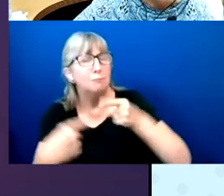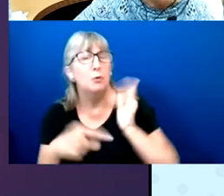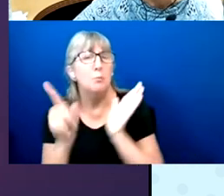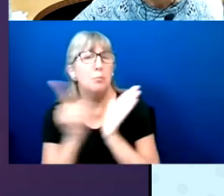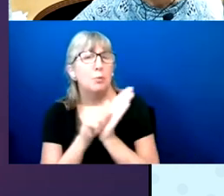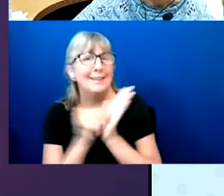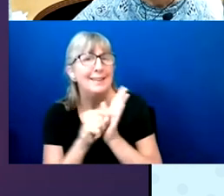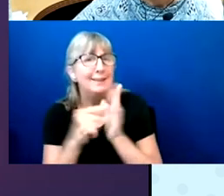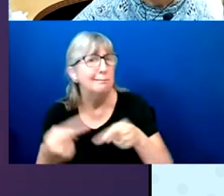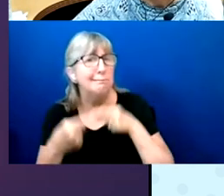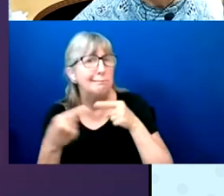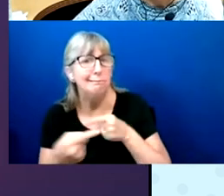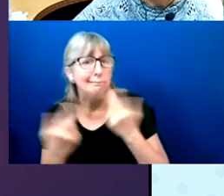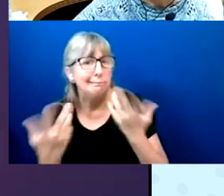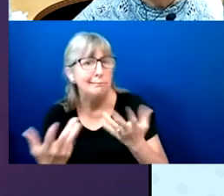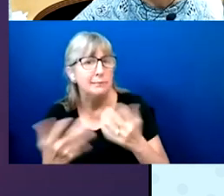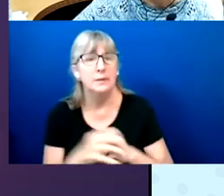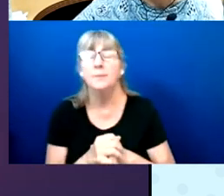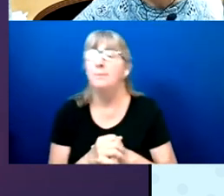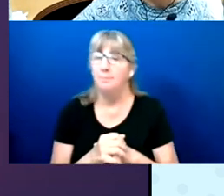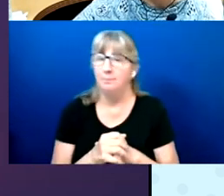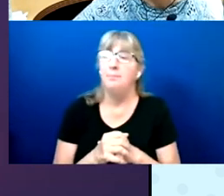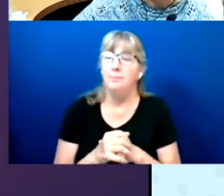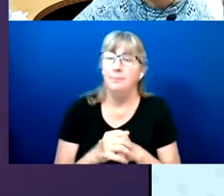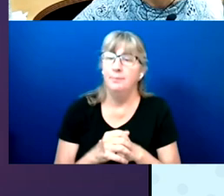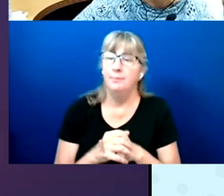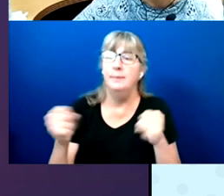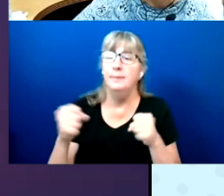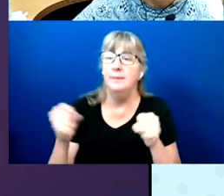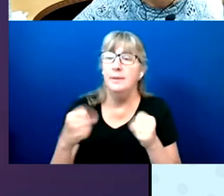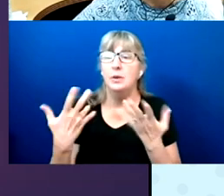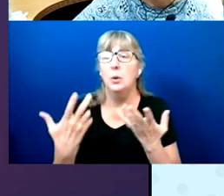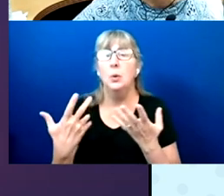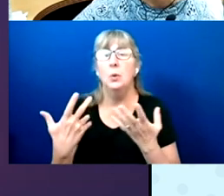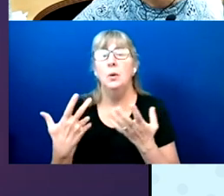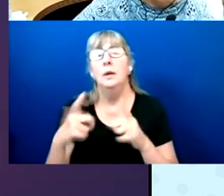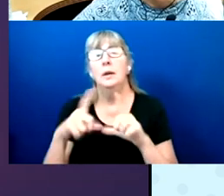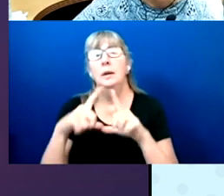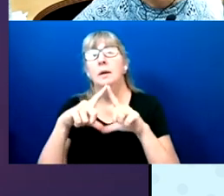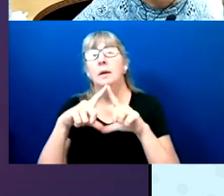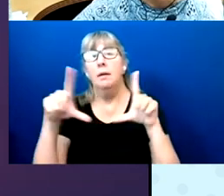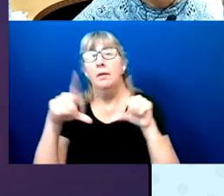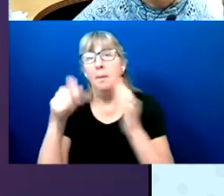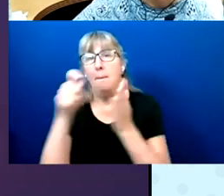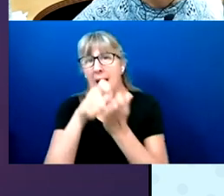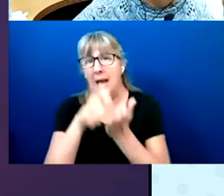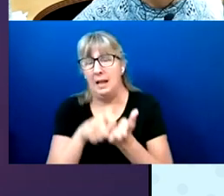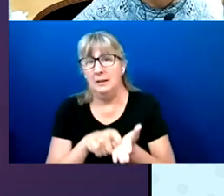Yeah, and so printing the ballot, which is required currently by the